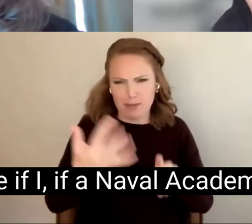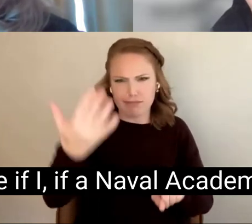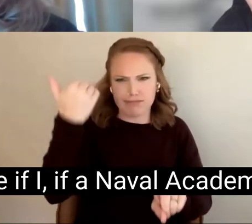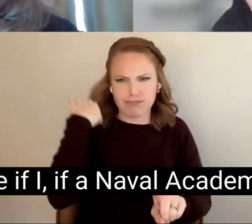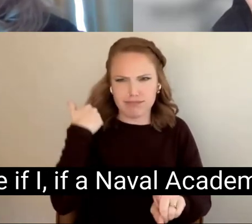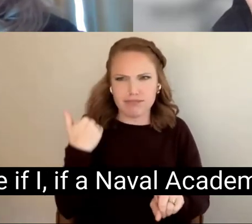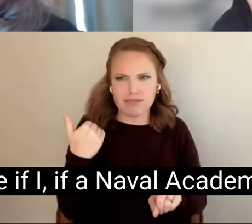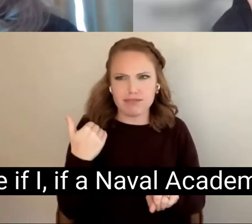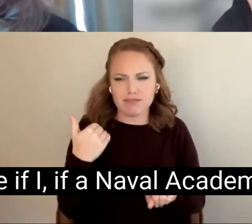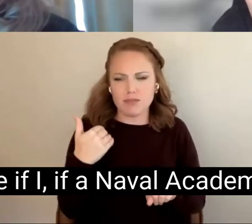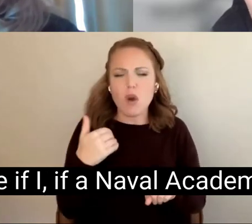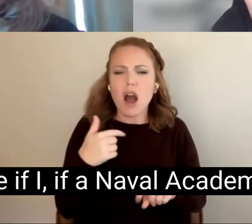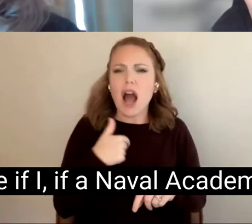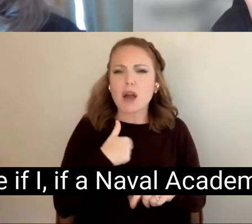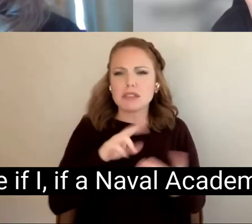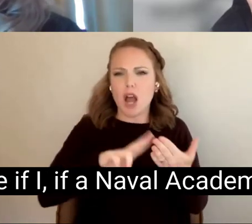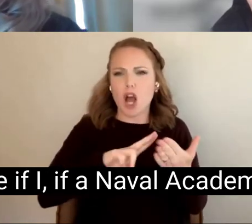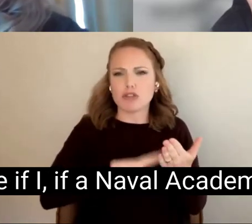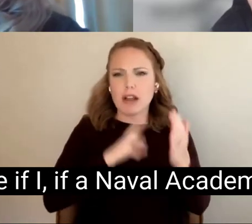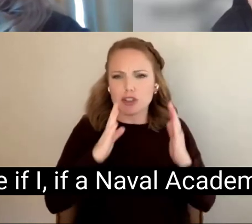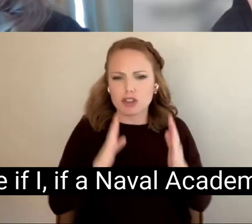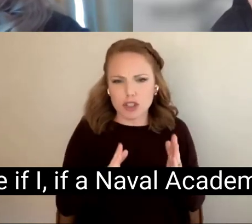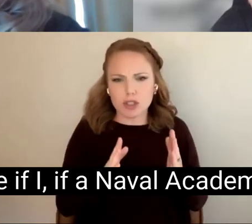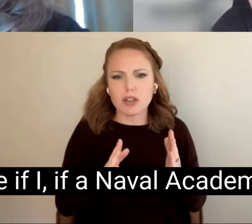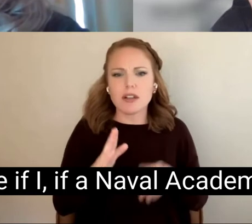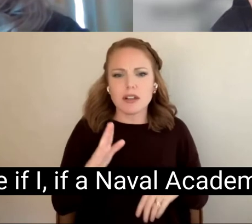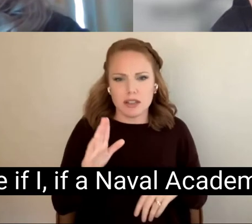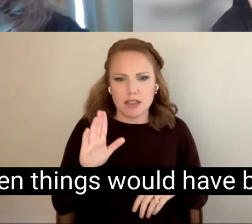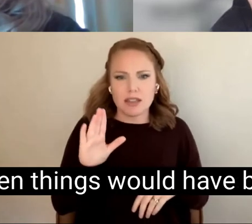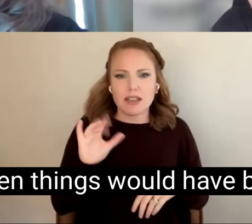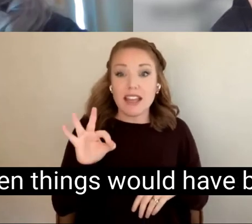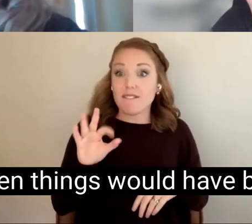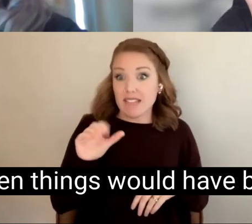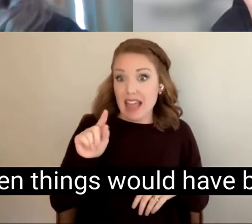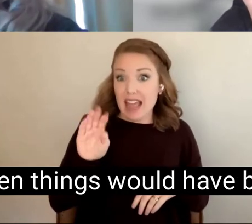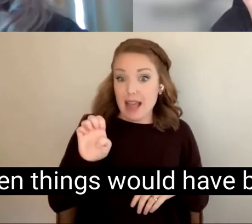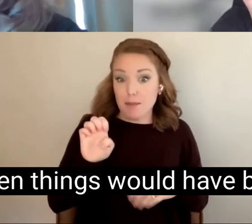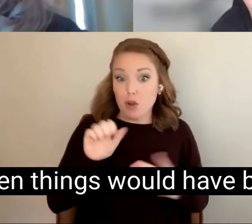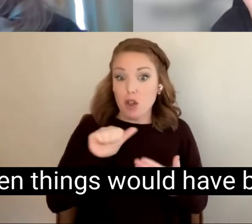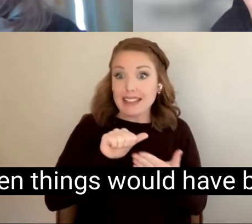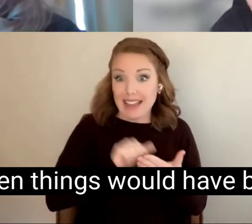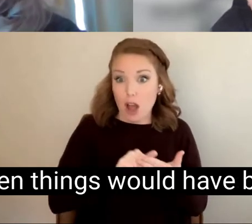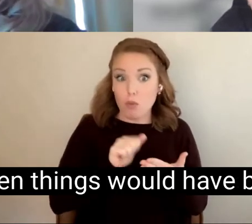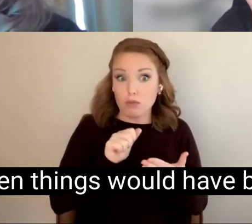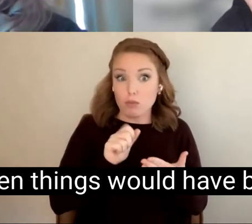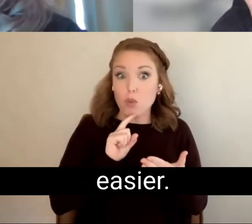you'd like if I, if a Naval Academy existed back then things would have been a lot easier.